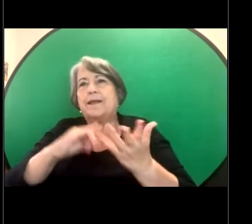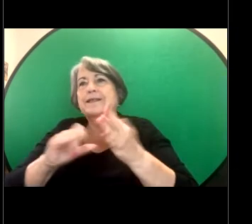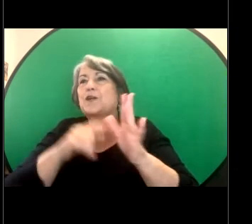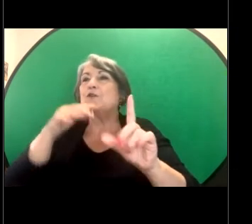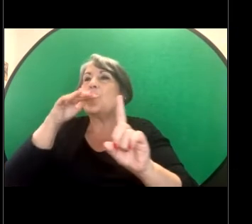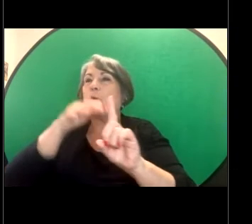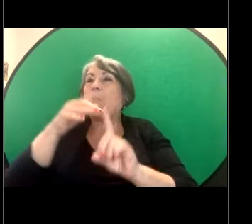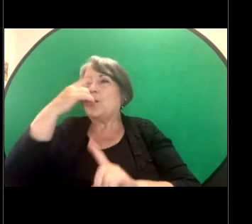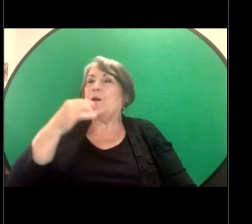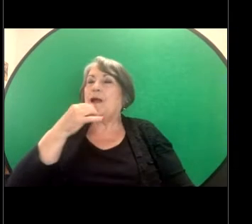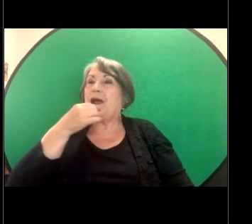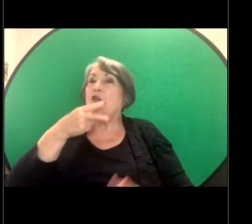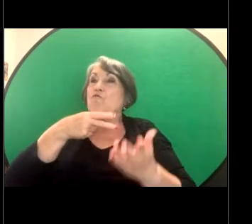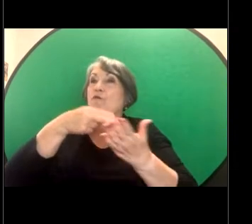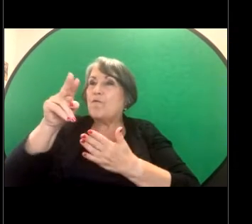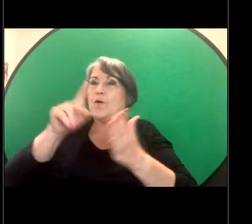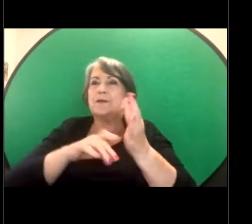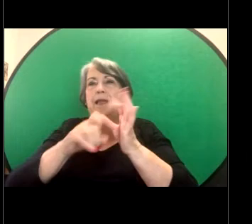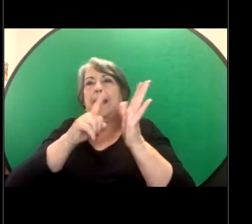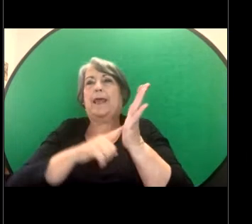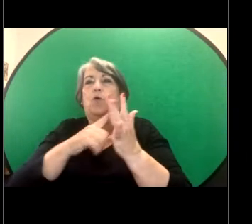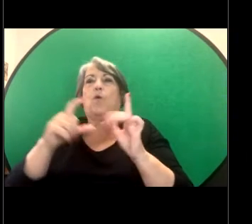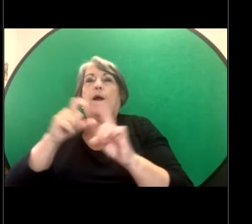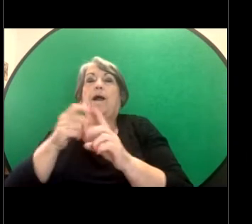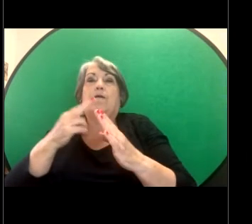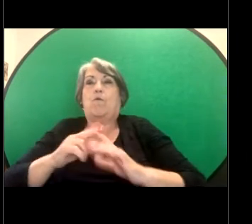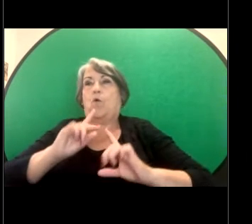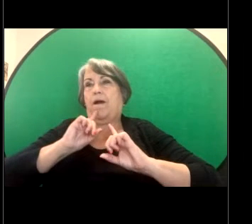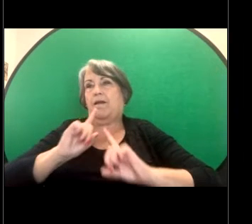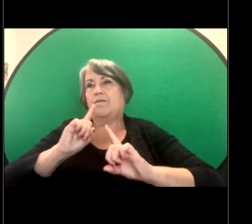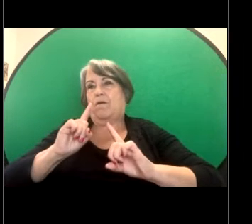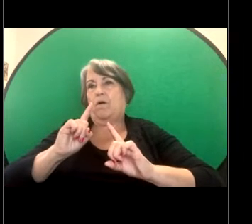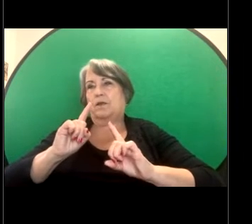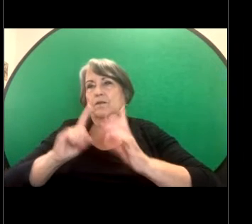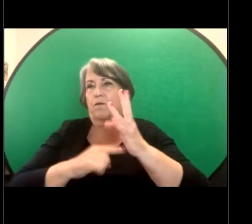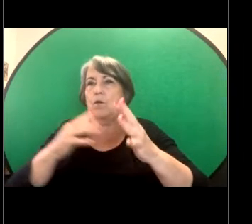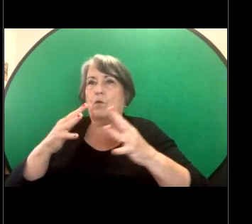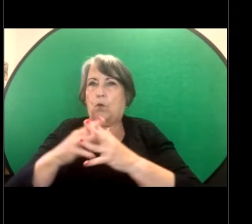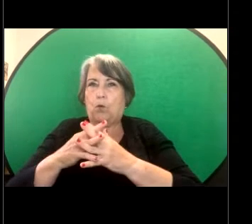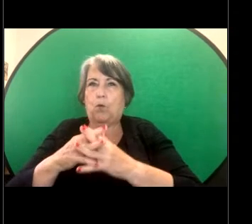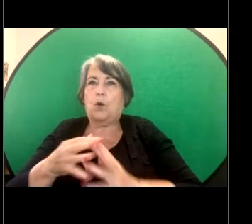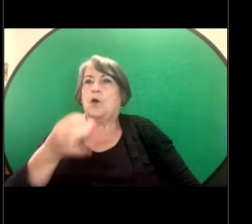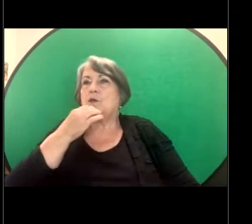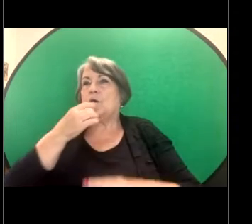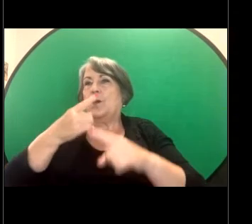refer them to Legal Aid for legal advice as soon as possible. So what kind of help do we provide?